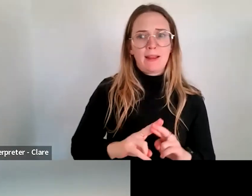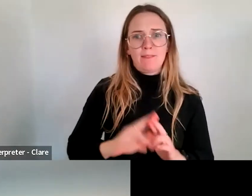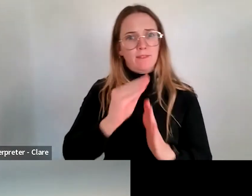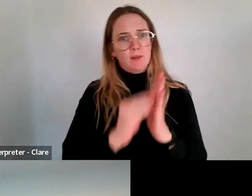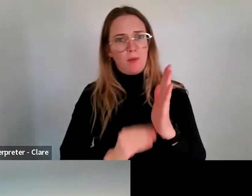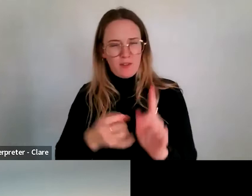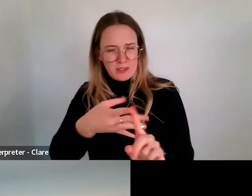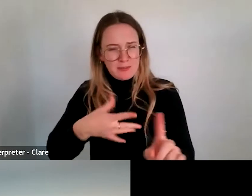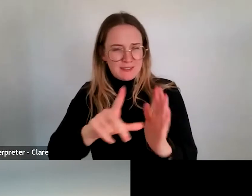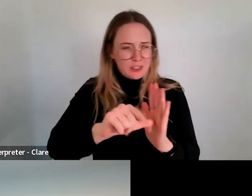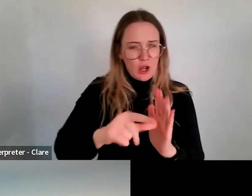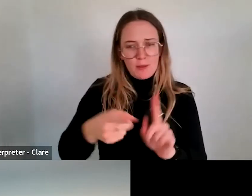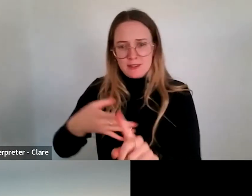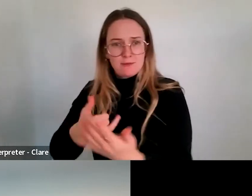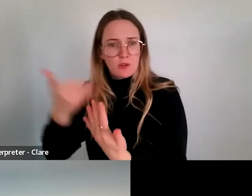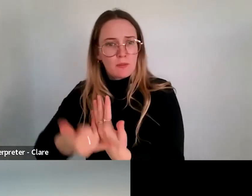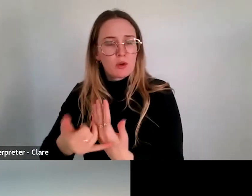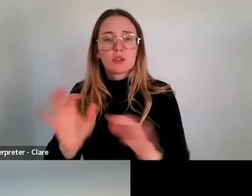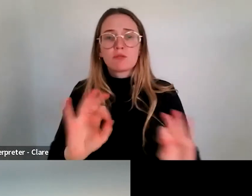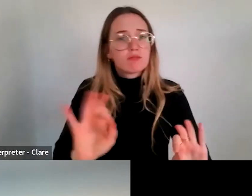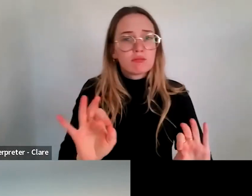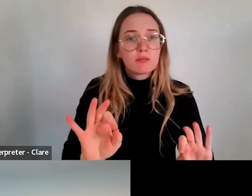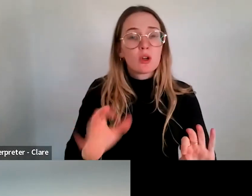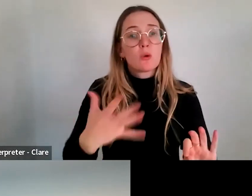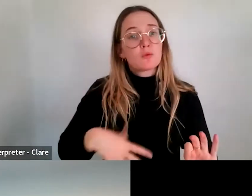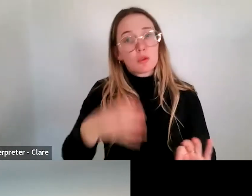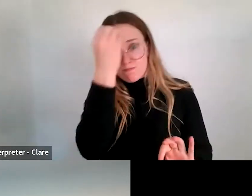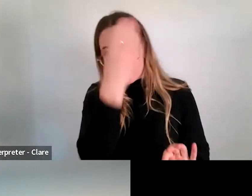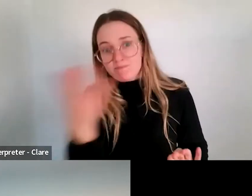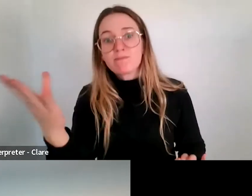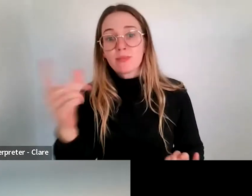I guess we just want to make sure that people are aware you can, you know, apply for